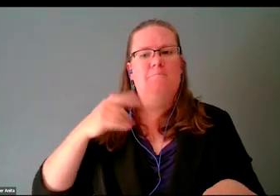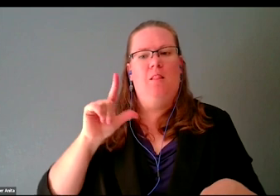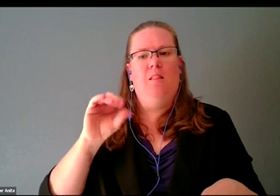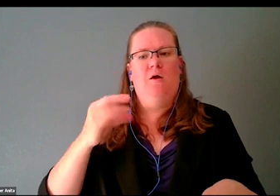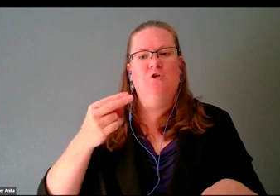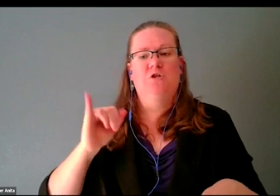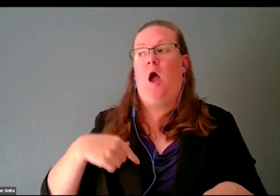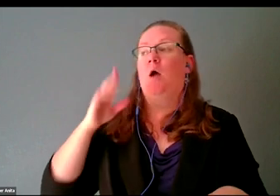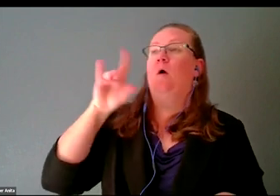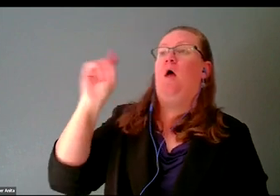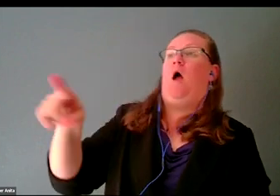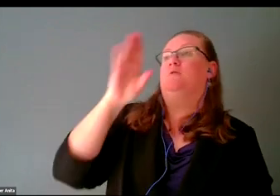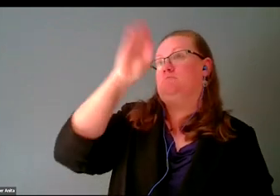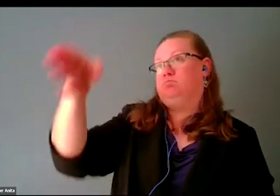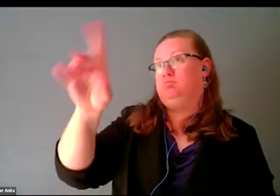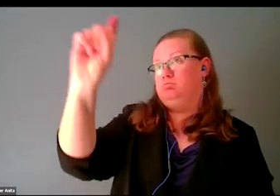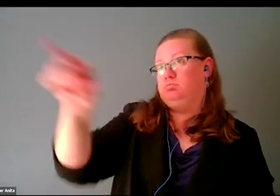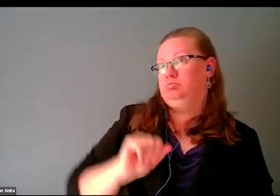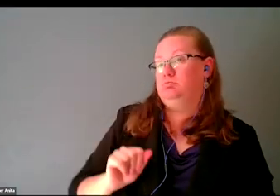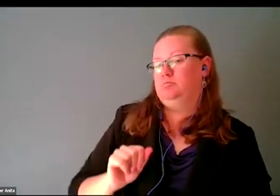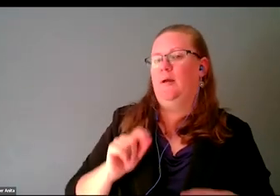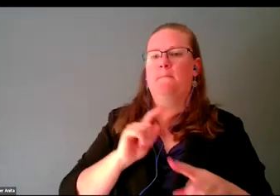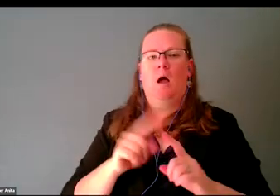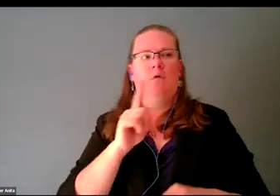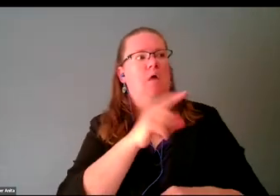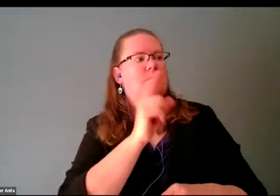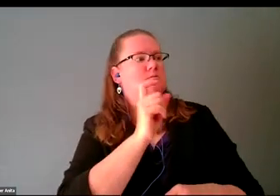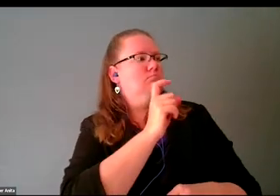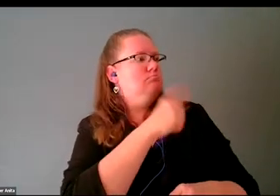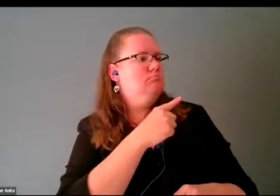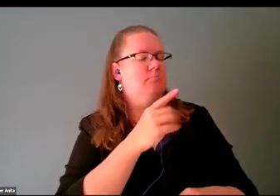but the response has been this is a position